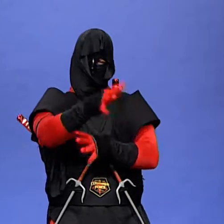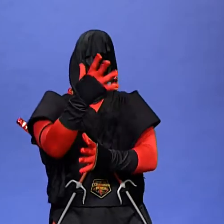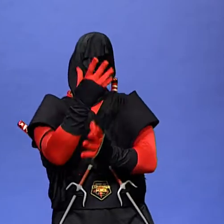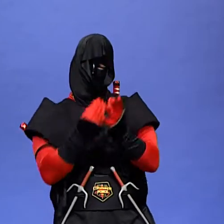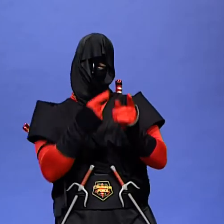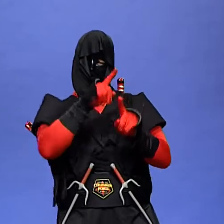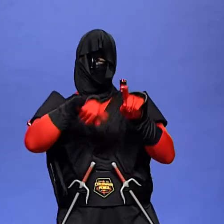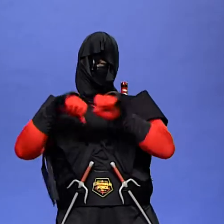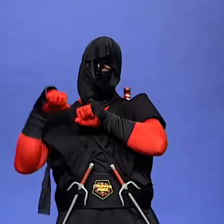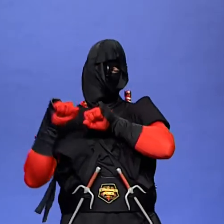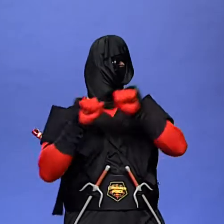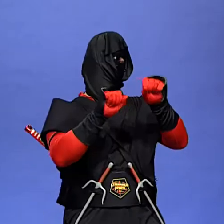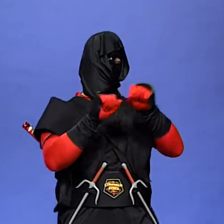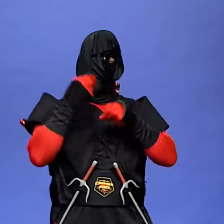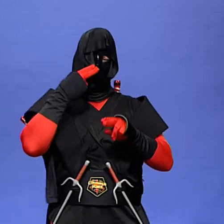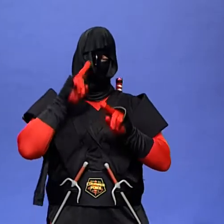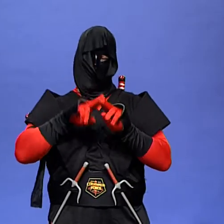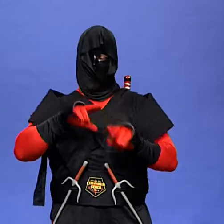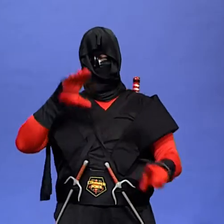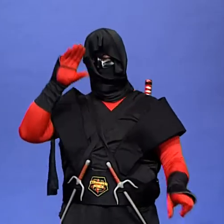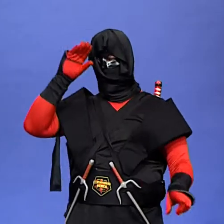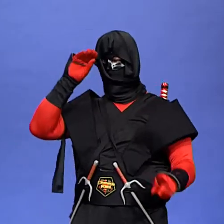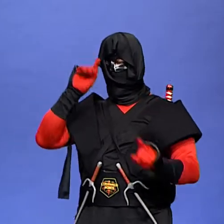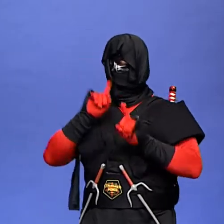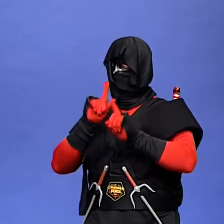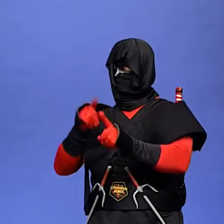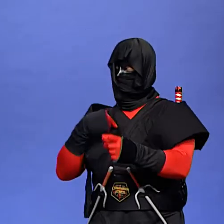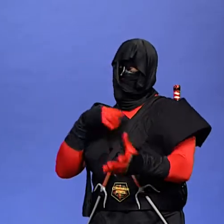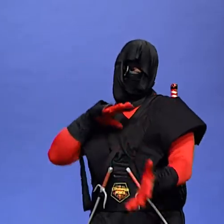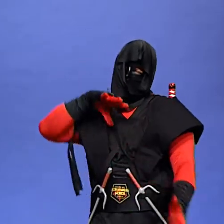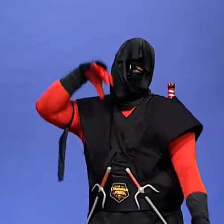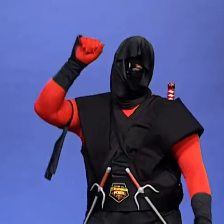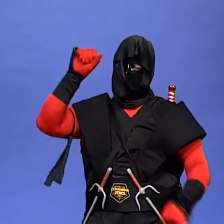I am too old to swing on branches said the boy